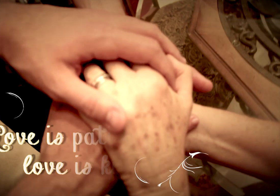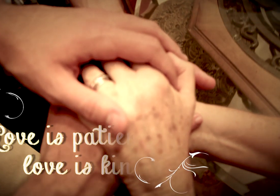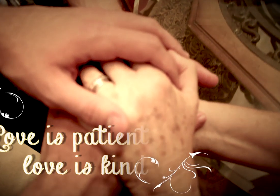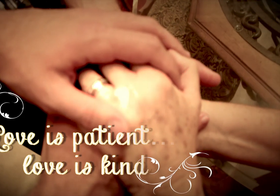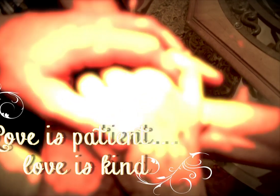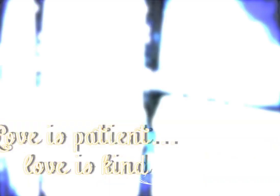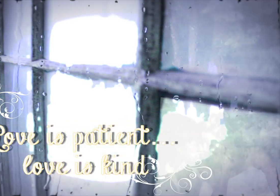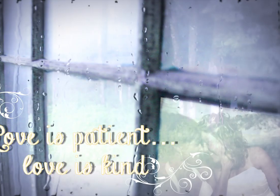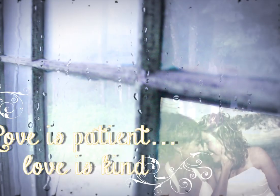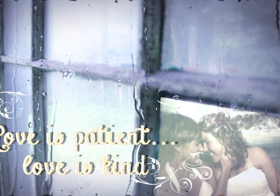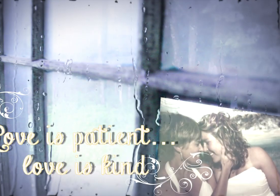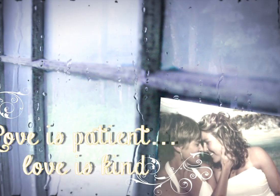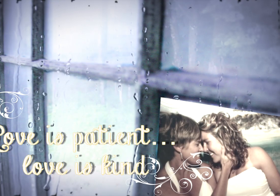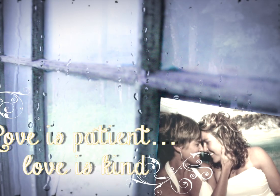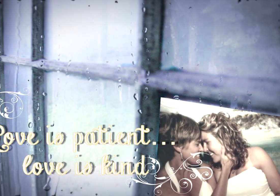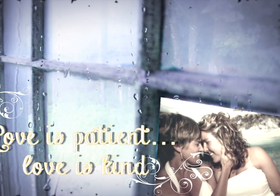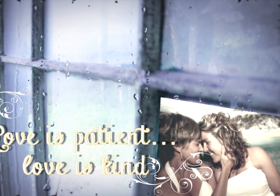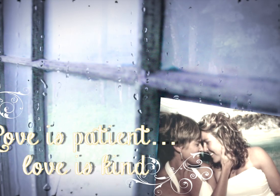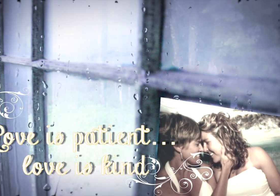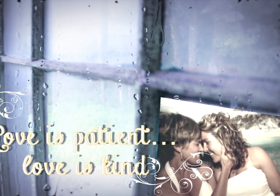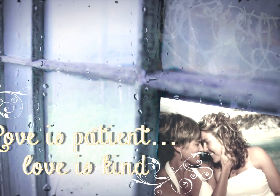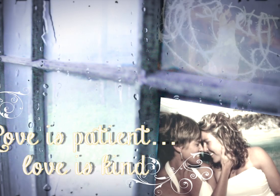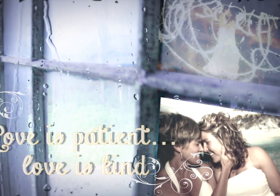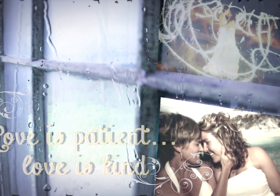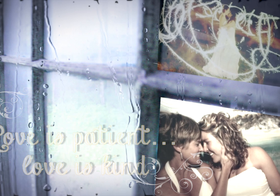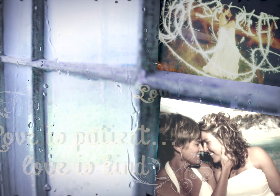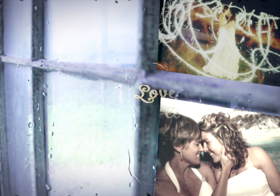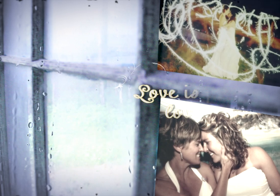Love is patient, love is kind